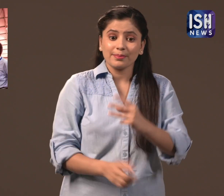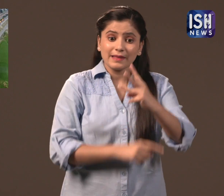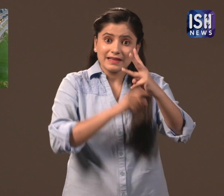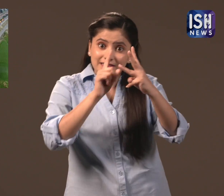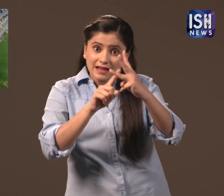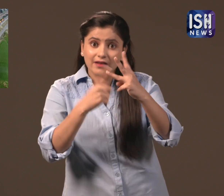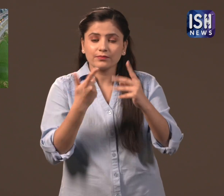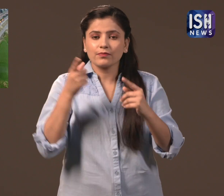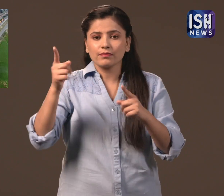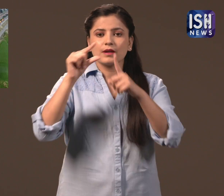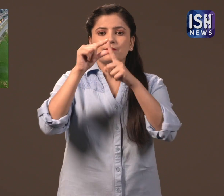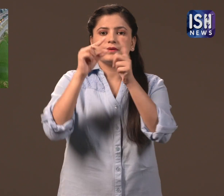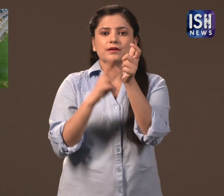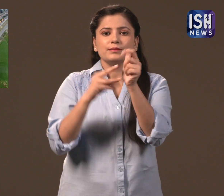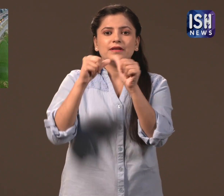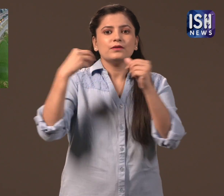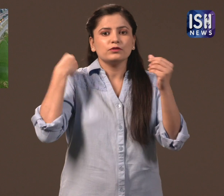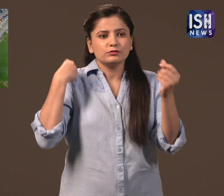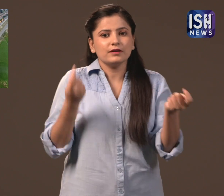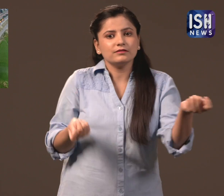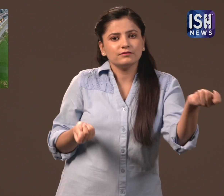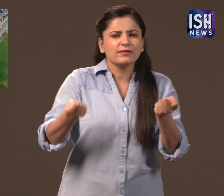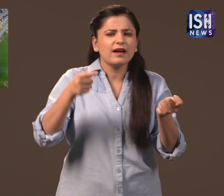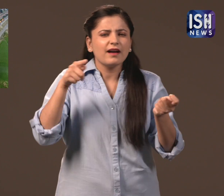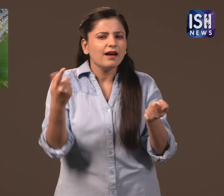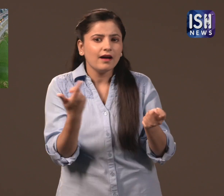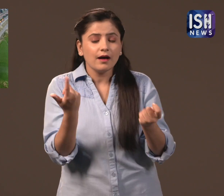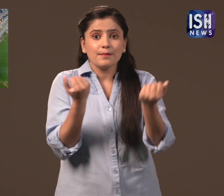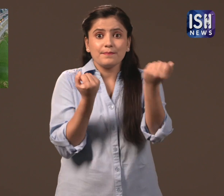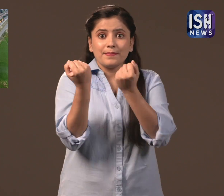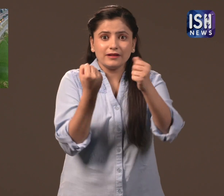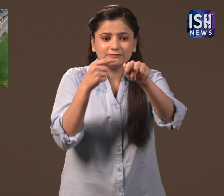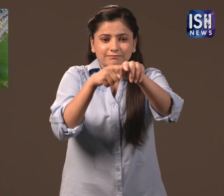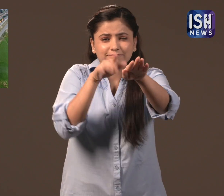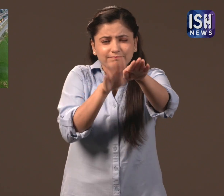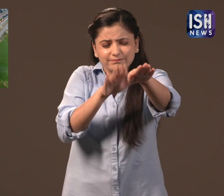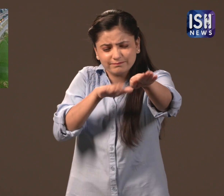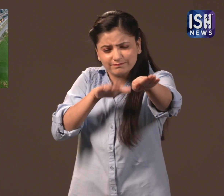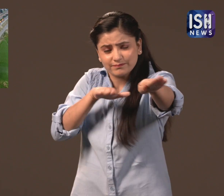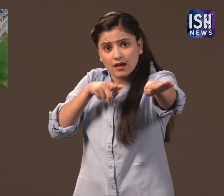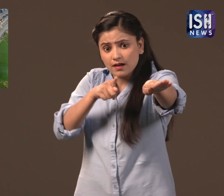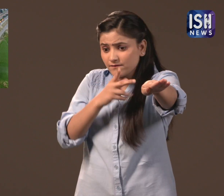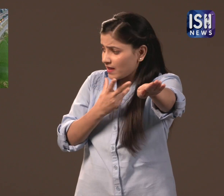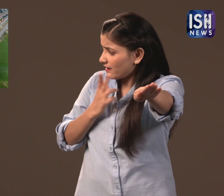The PMA set a world record for the largest parade of buses.